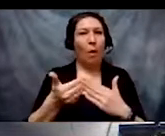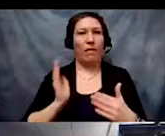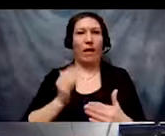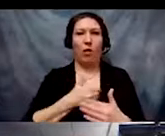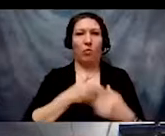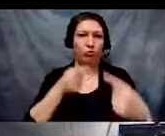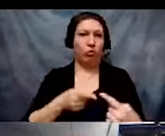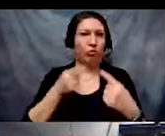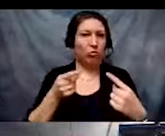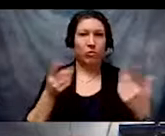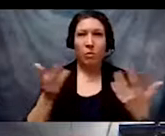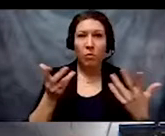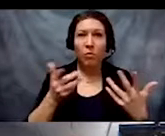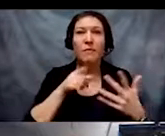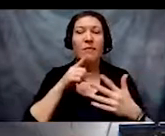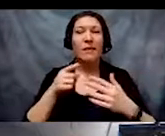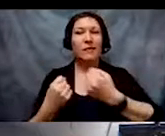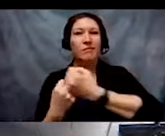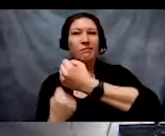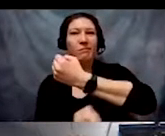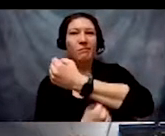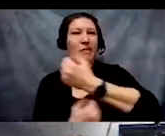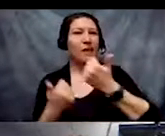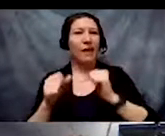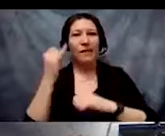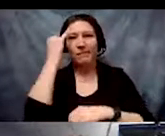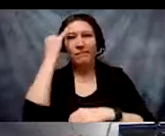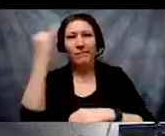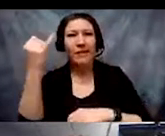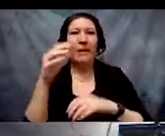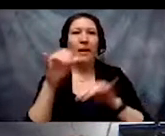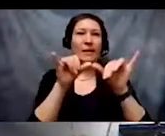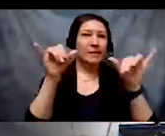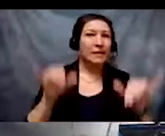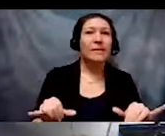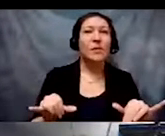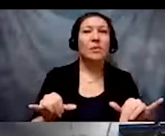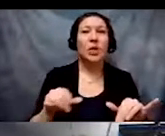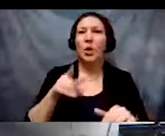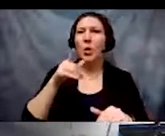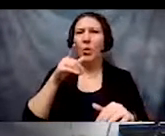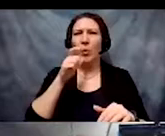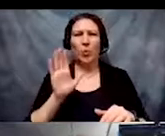because it undergirds notions and systems of whose bodies [and